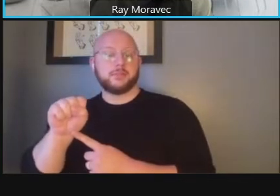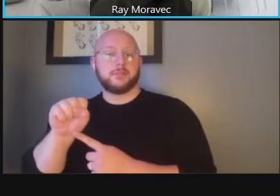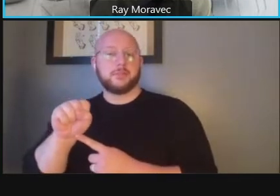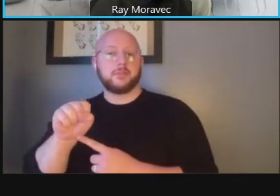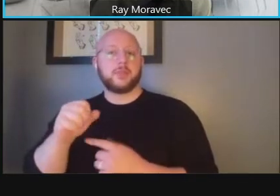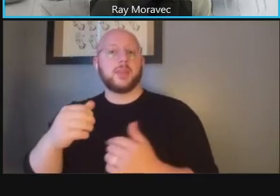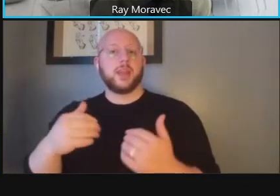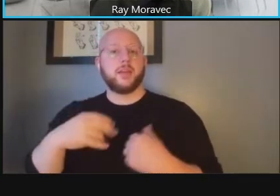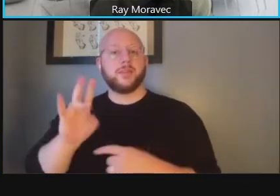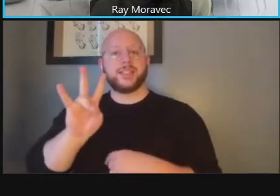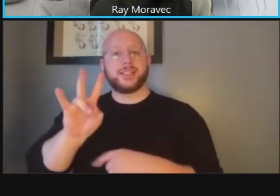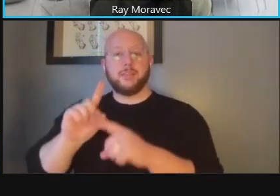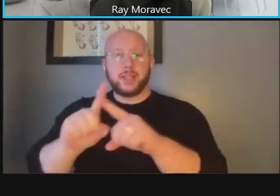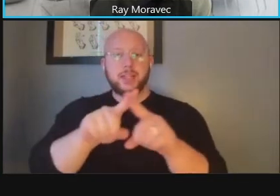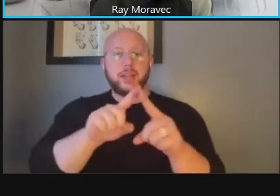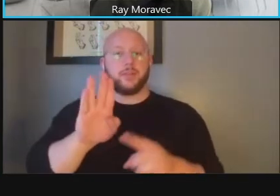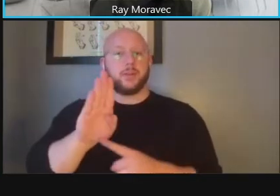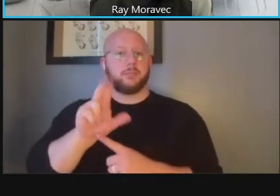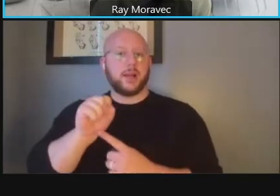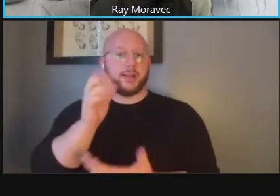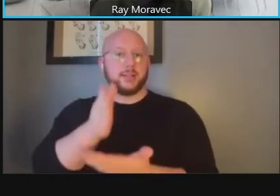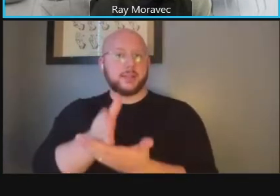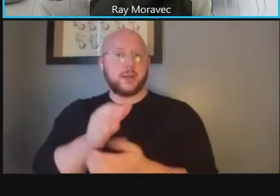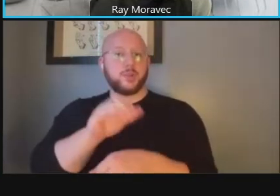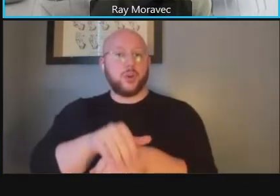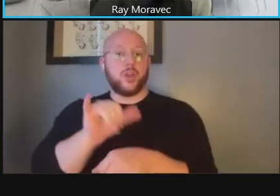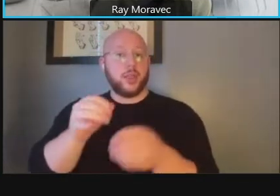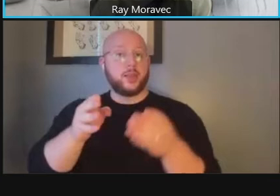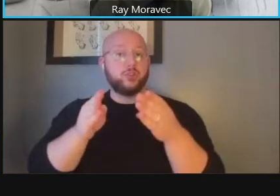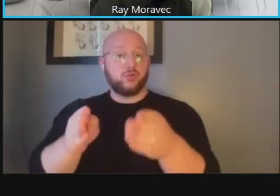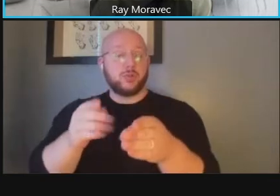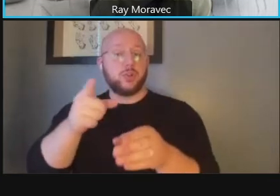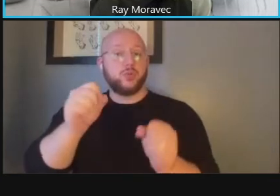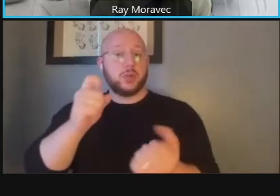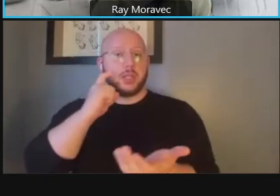bus stops that are along that stretch and you see each of them slightly different